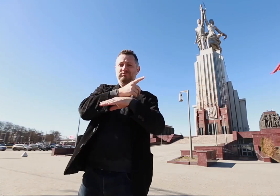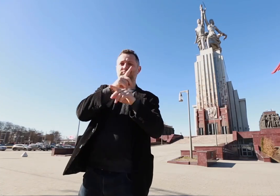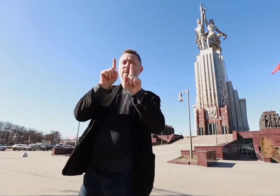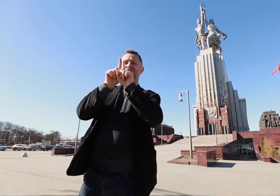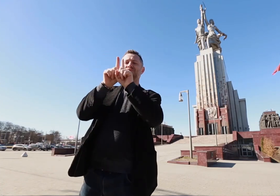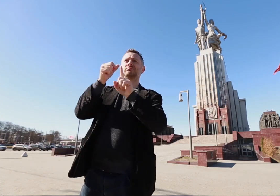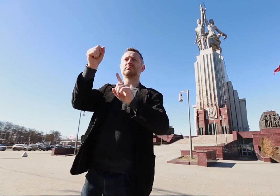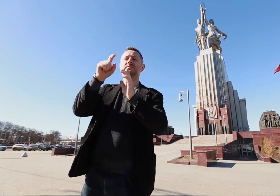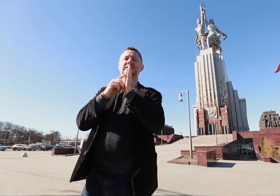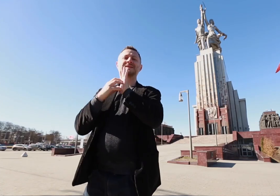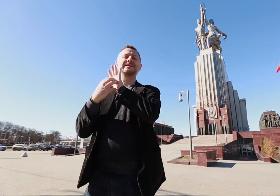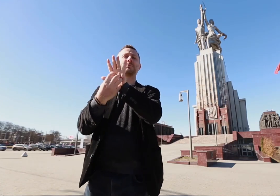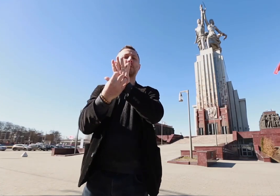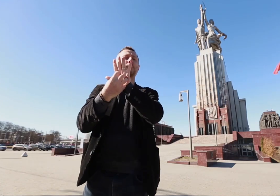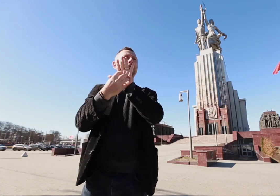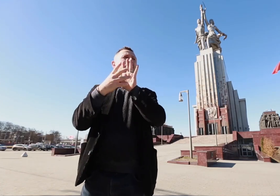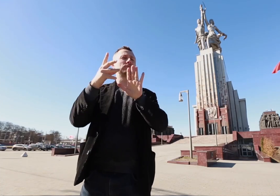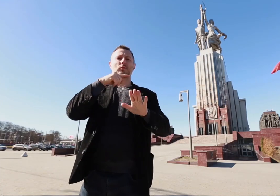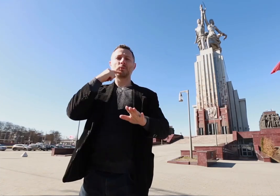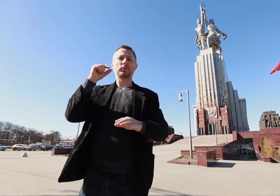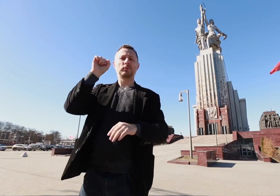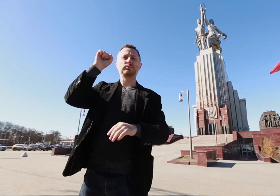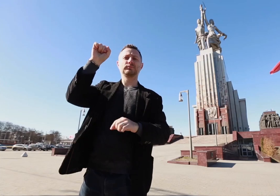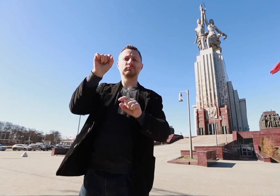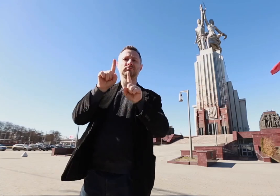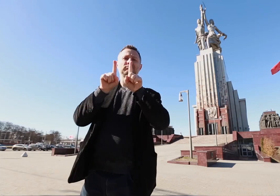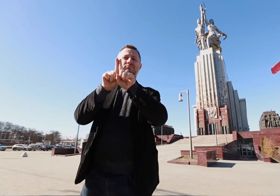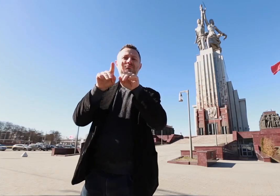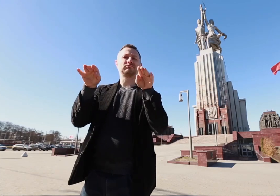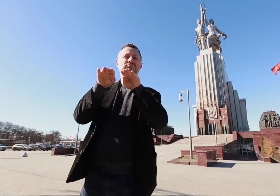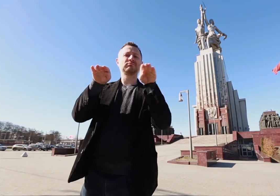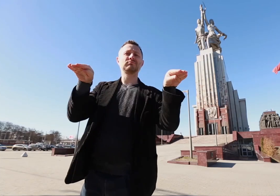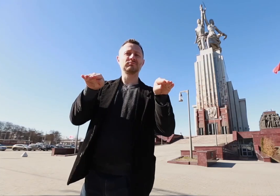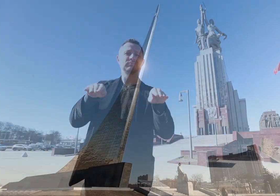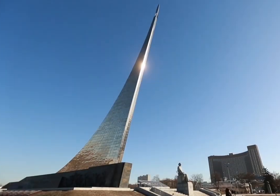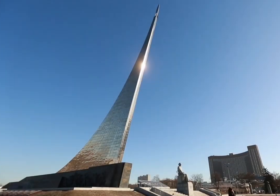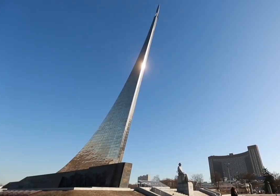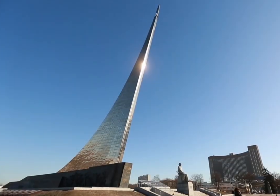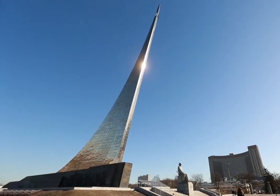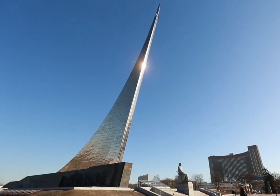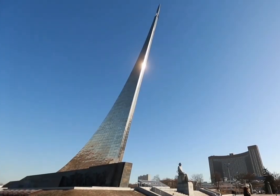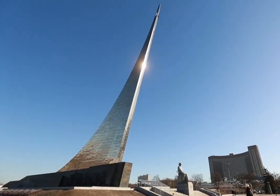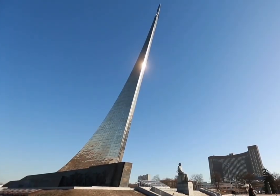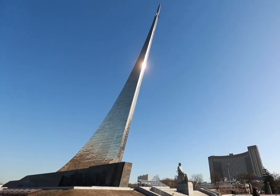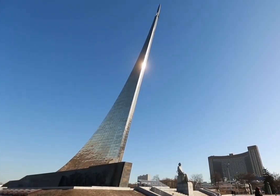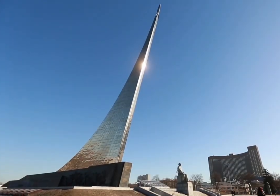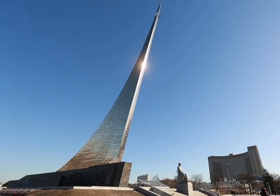of gender equality, when the rest of Europe and the world did not have similar ideas. (Monument to the Conquerors of Space)